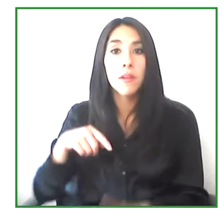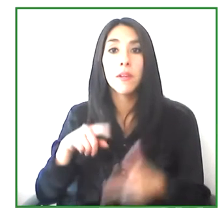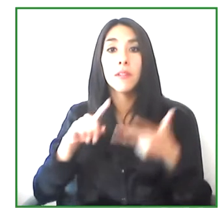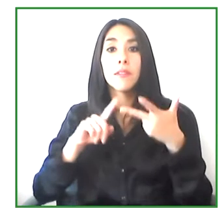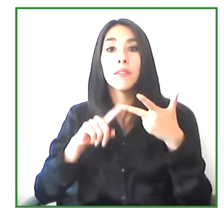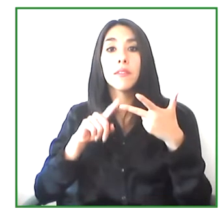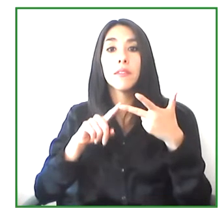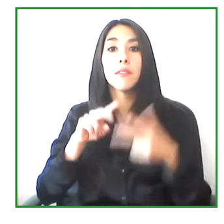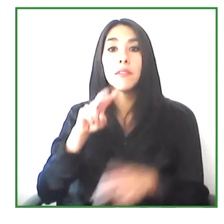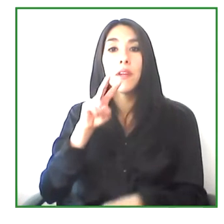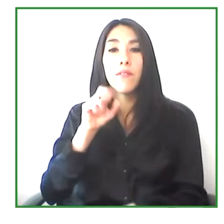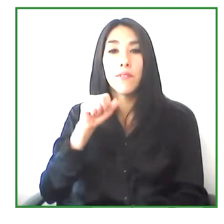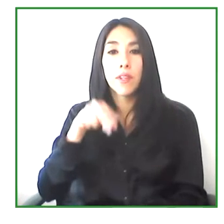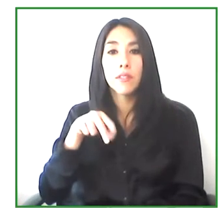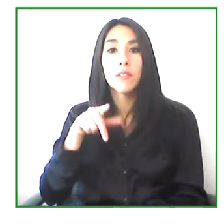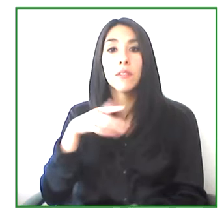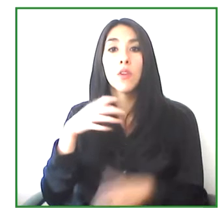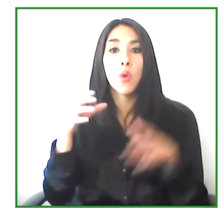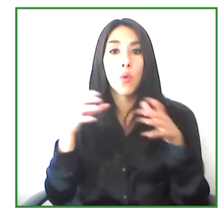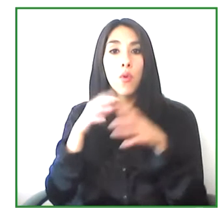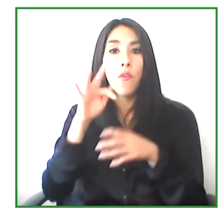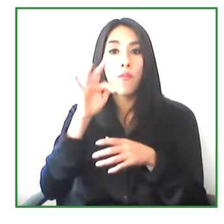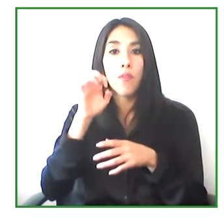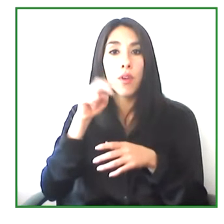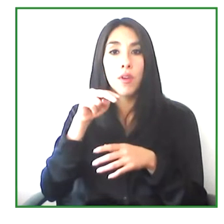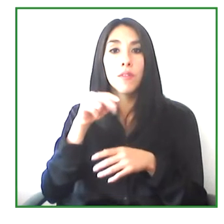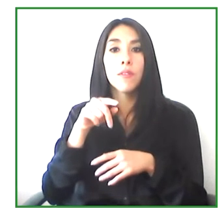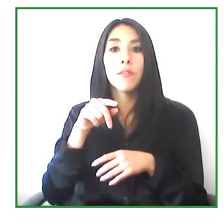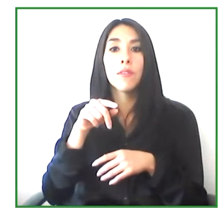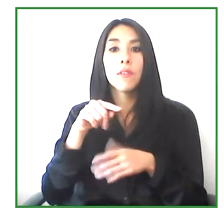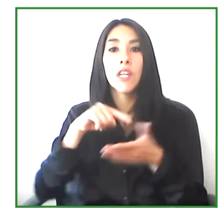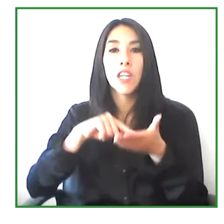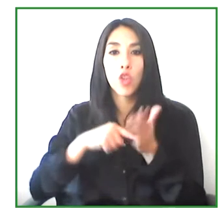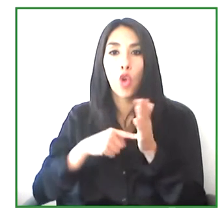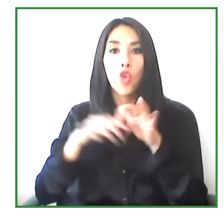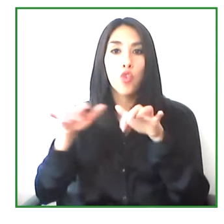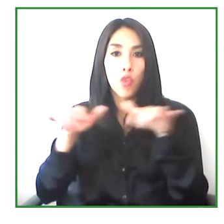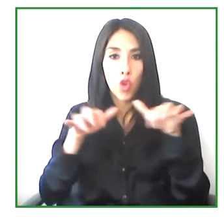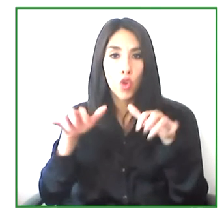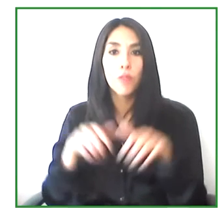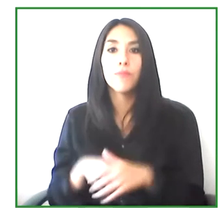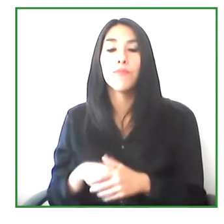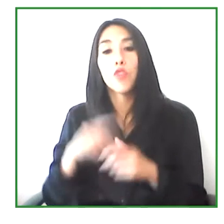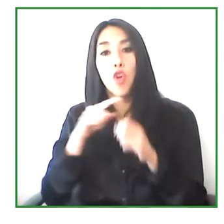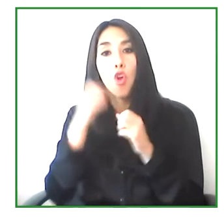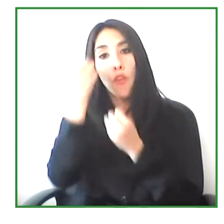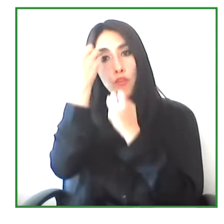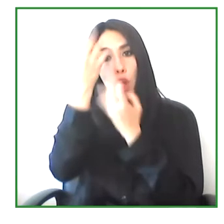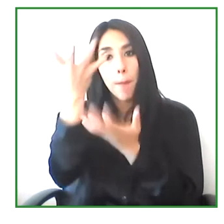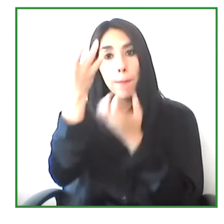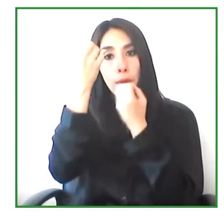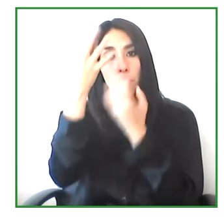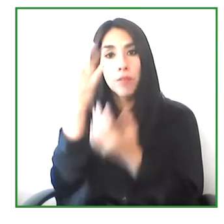We also have Williams Cuevas, the representative of the Fundación Luz, who is talking about a program